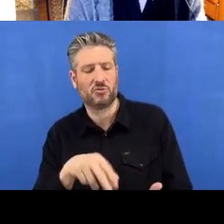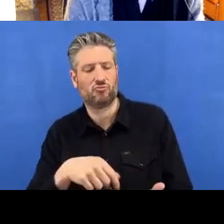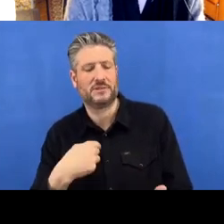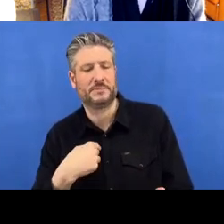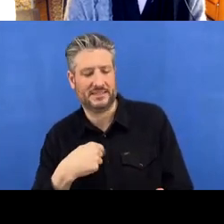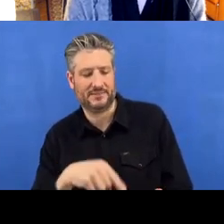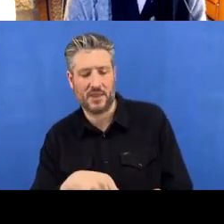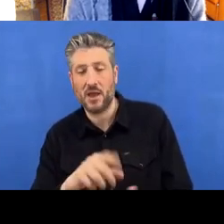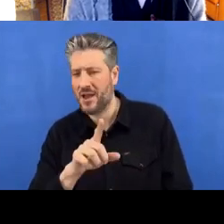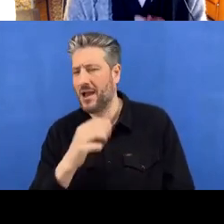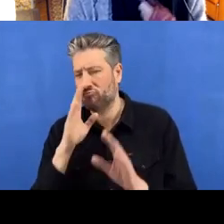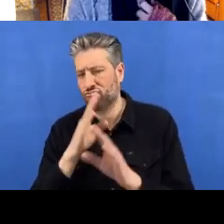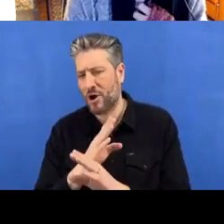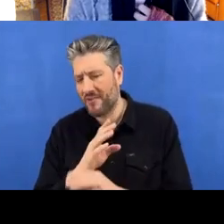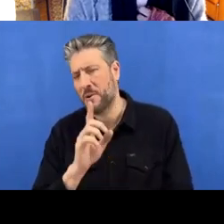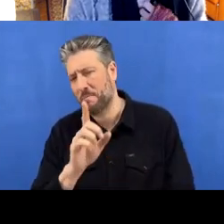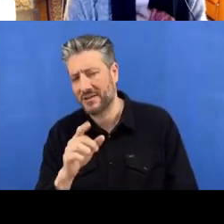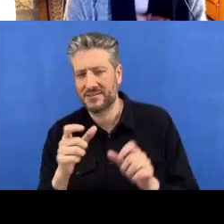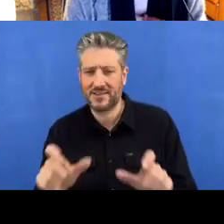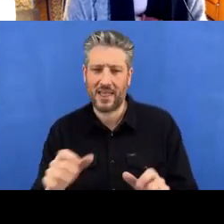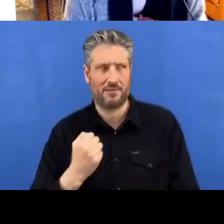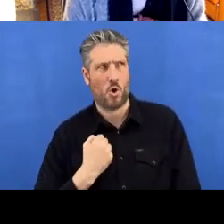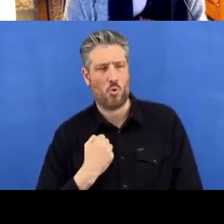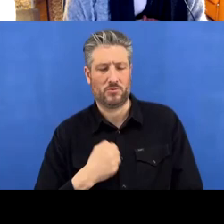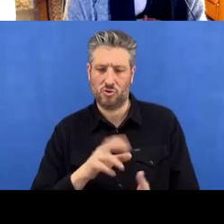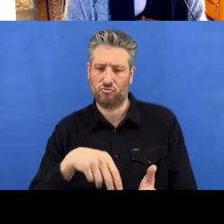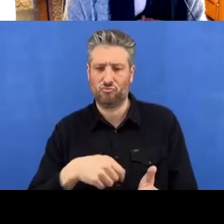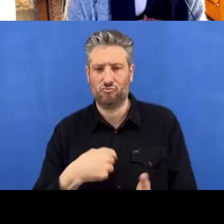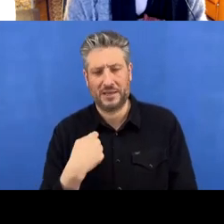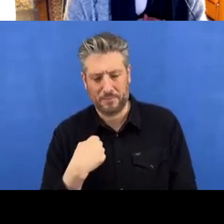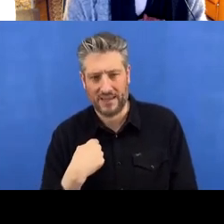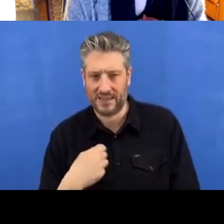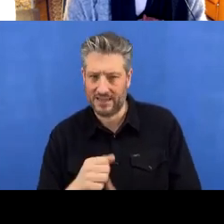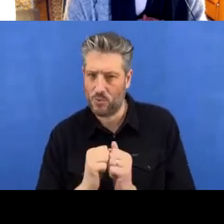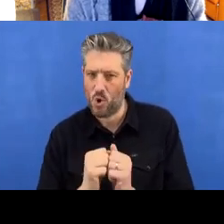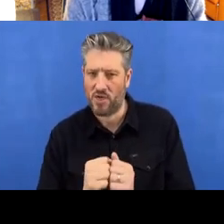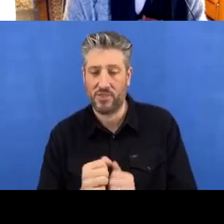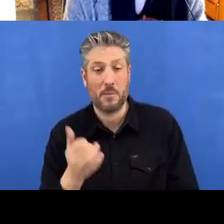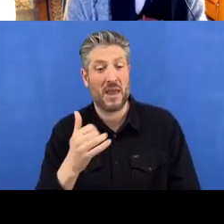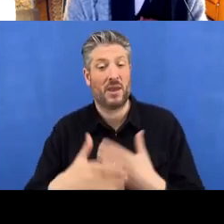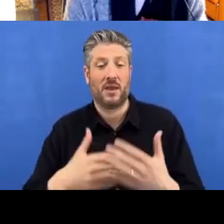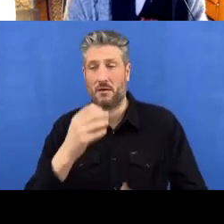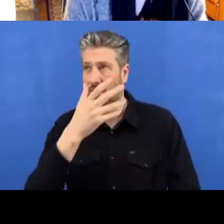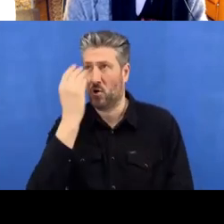to add a README as well for your own knowledge, right? So you might forget how everything is organised here.